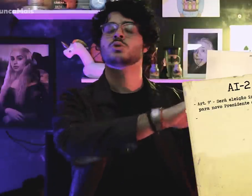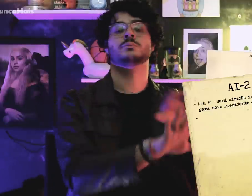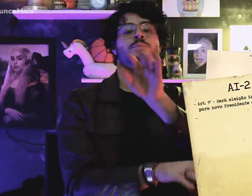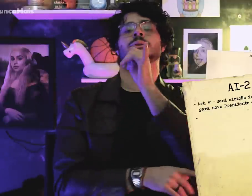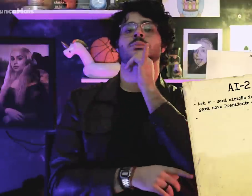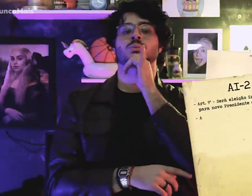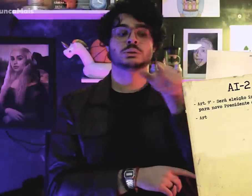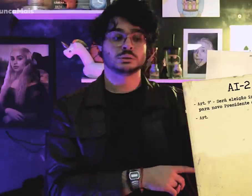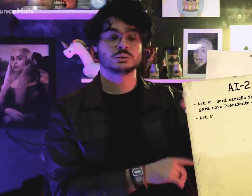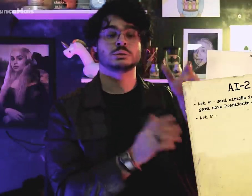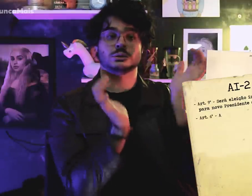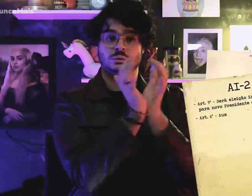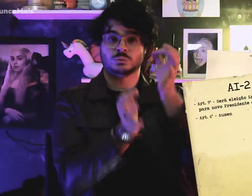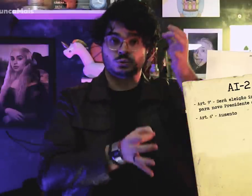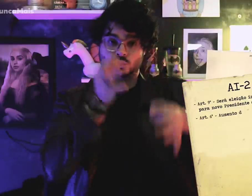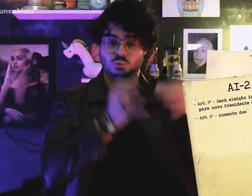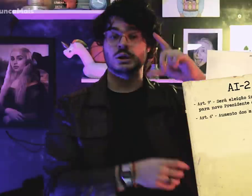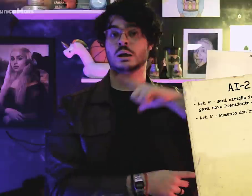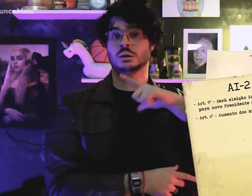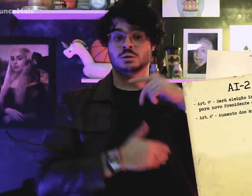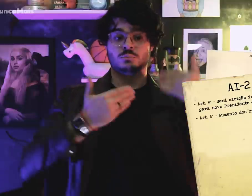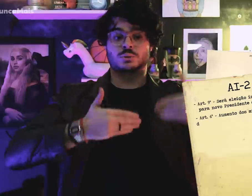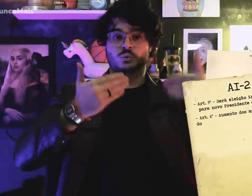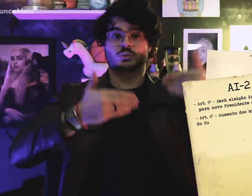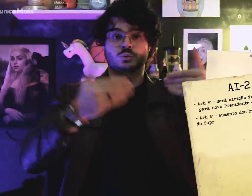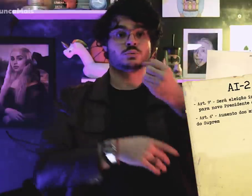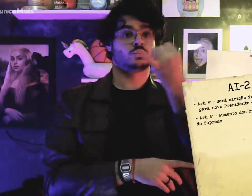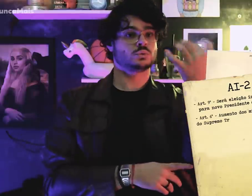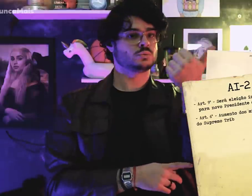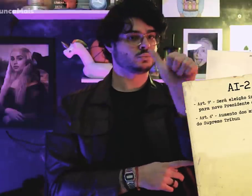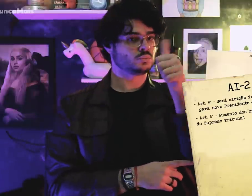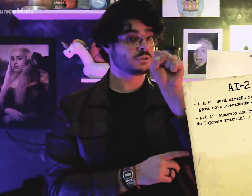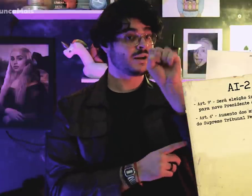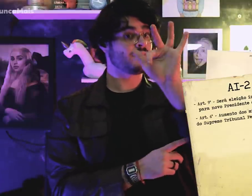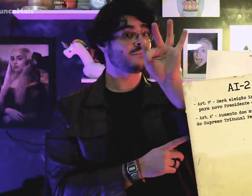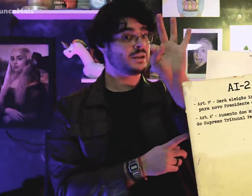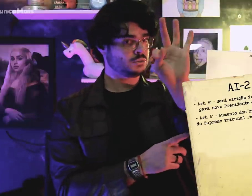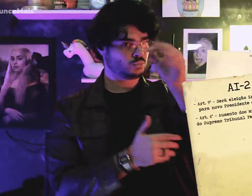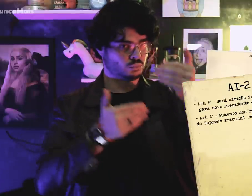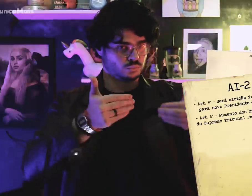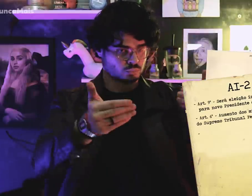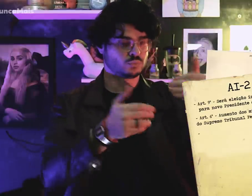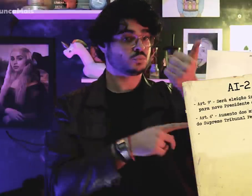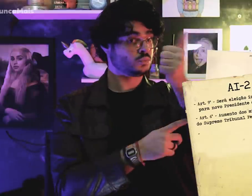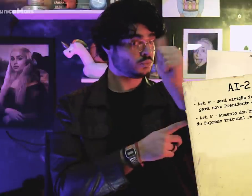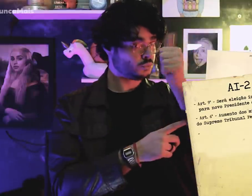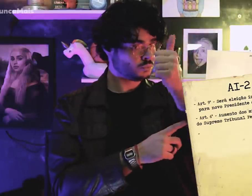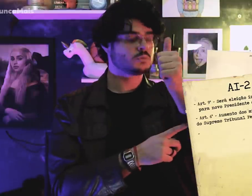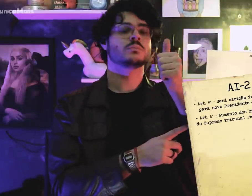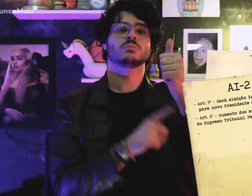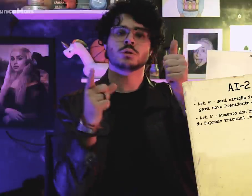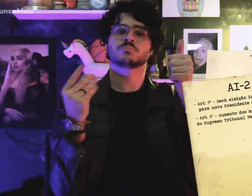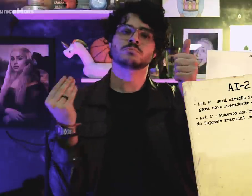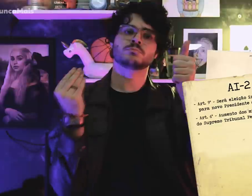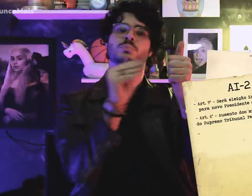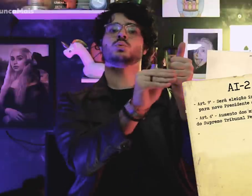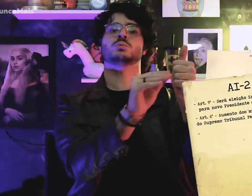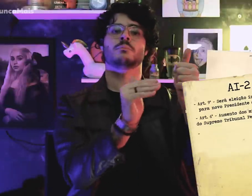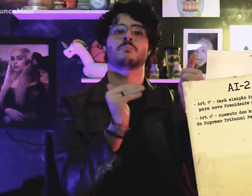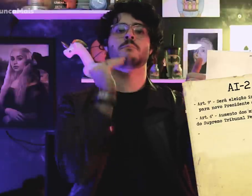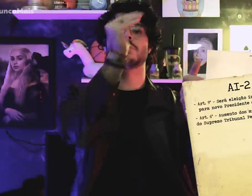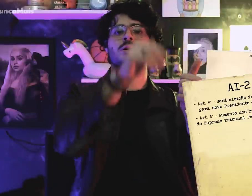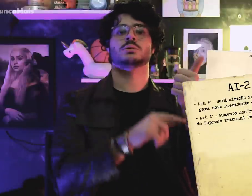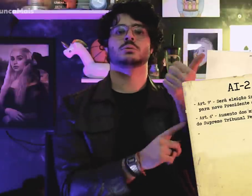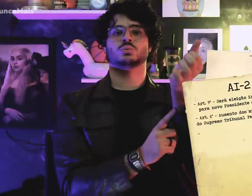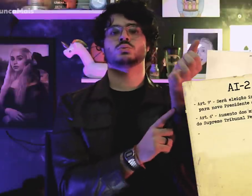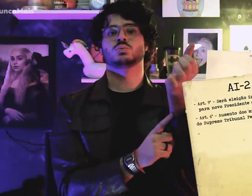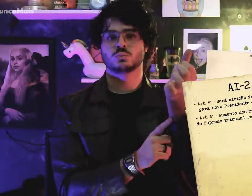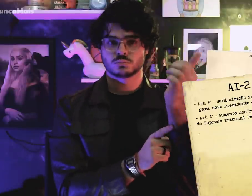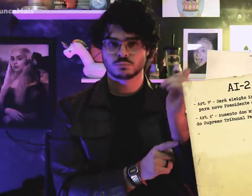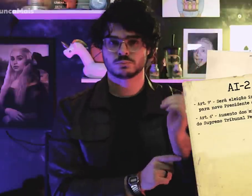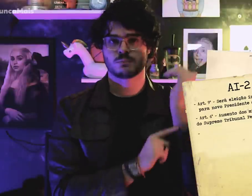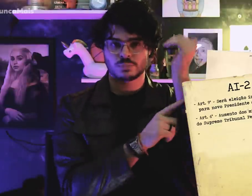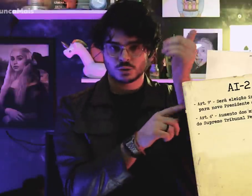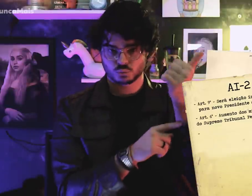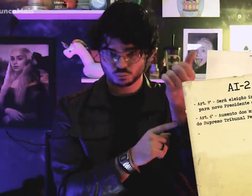increase in the number of Supreme Court ministers Federal Court (STF) from 11 to 16 members,